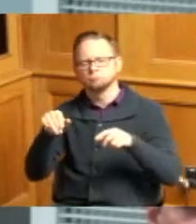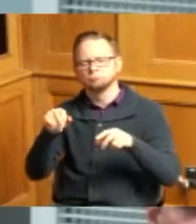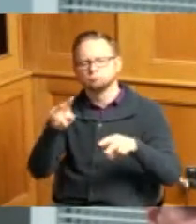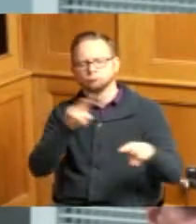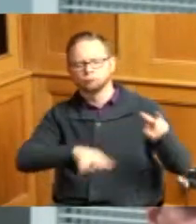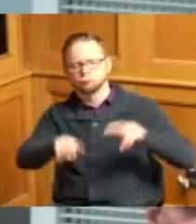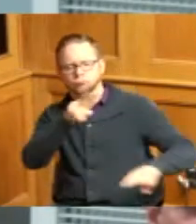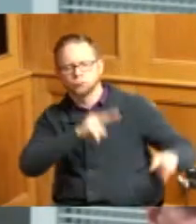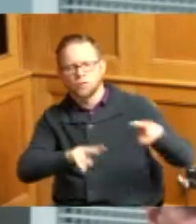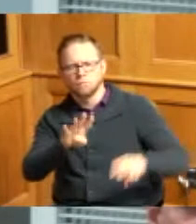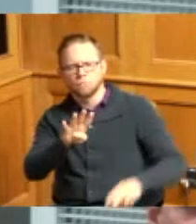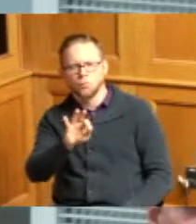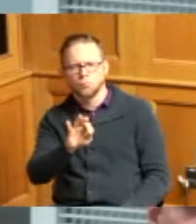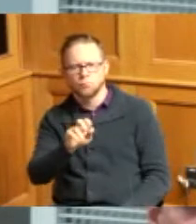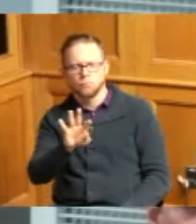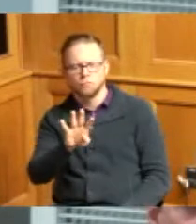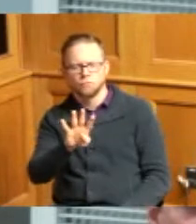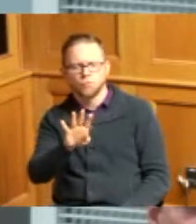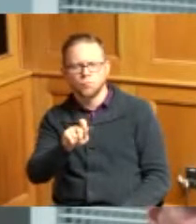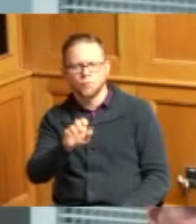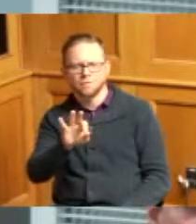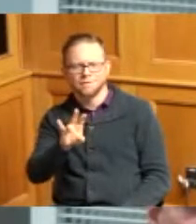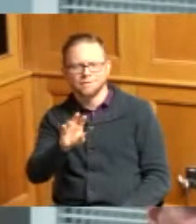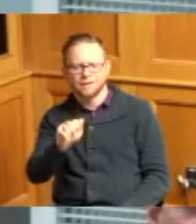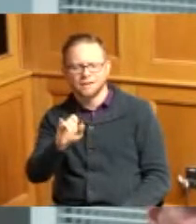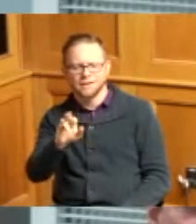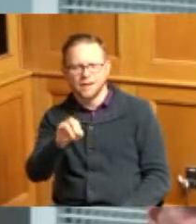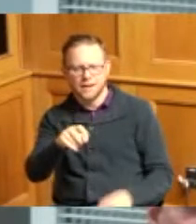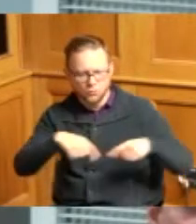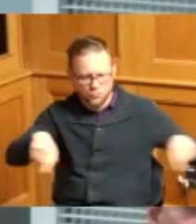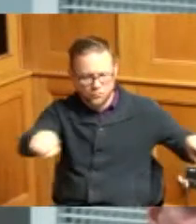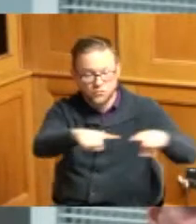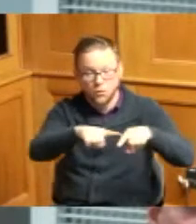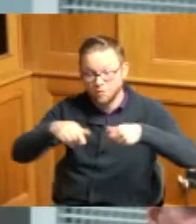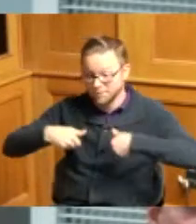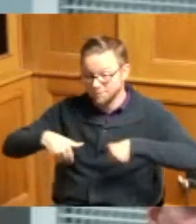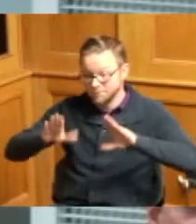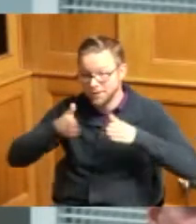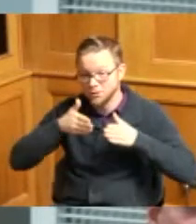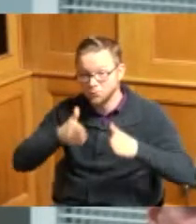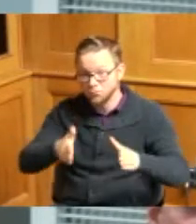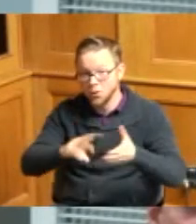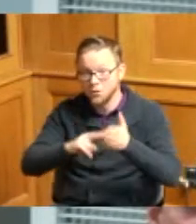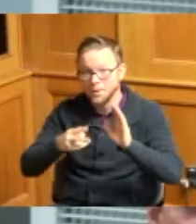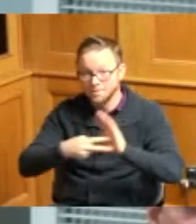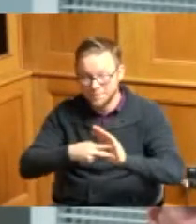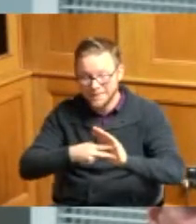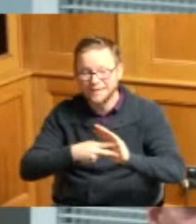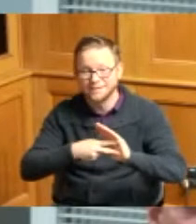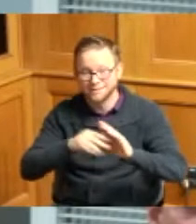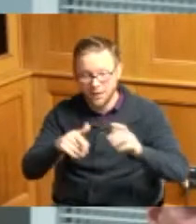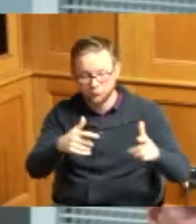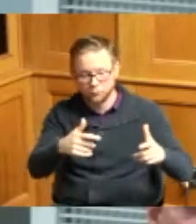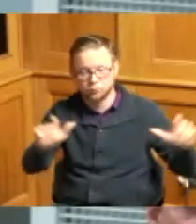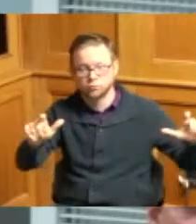chunk vacating a road would allow them to be over five acres five acres then changes the